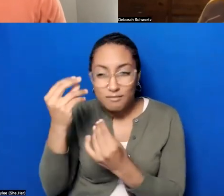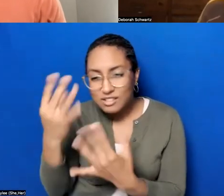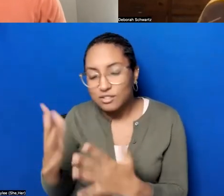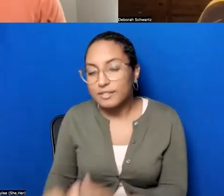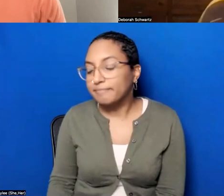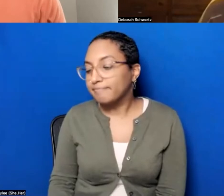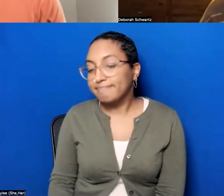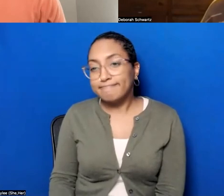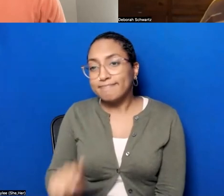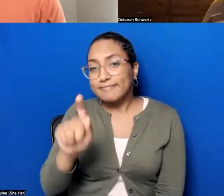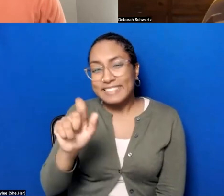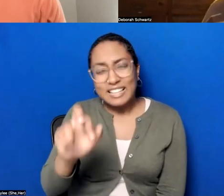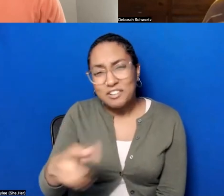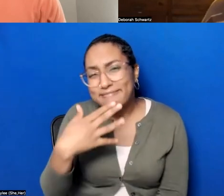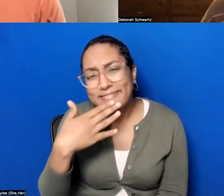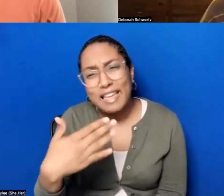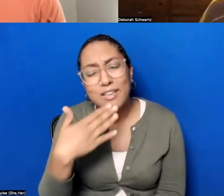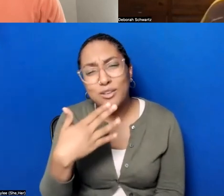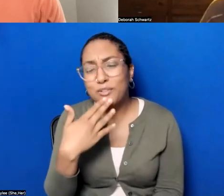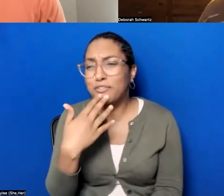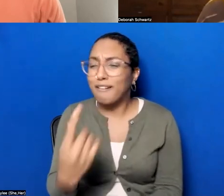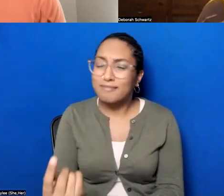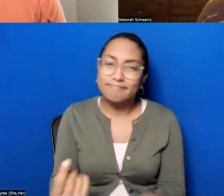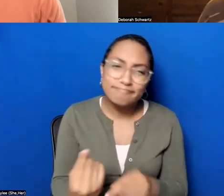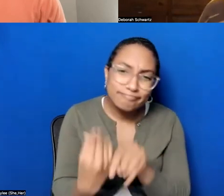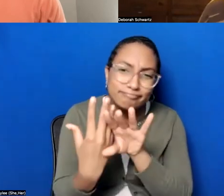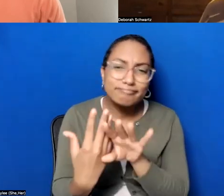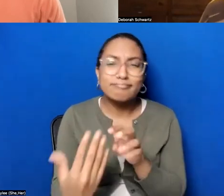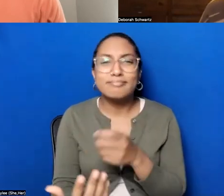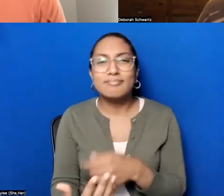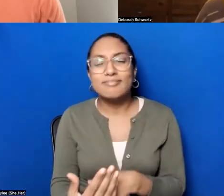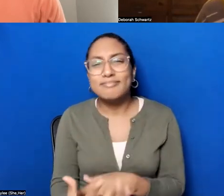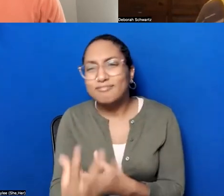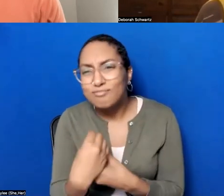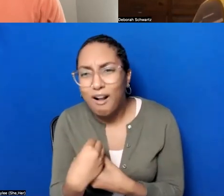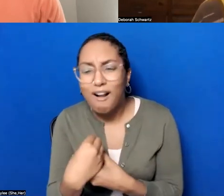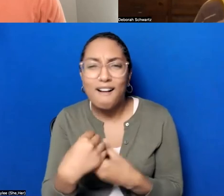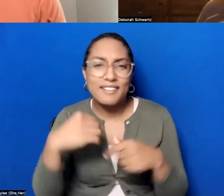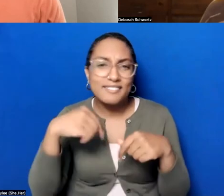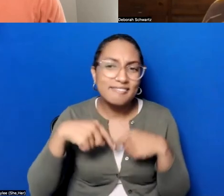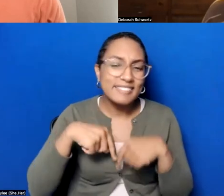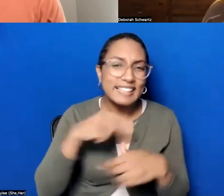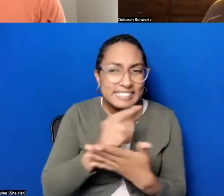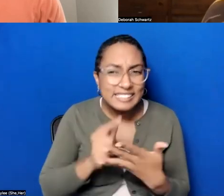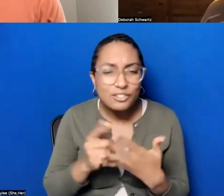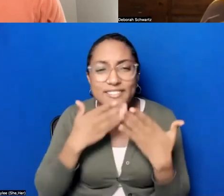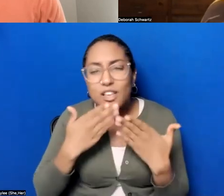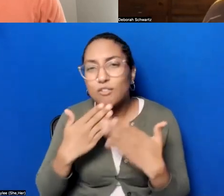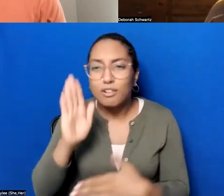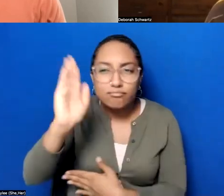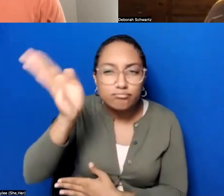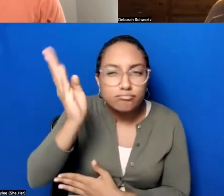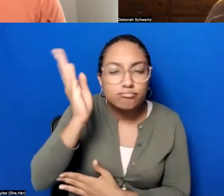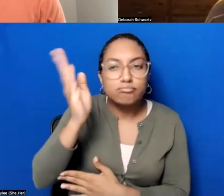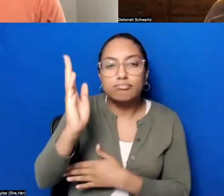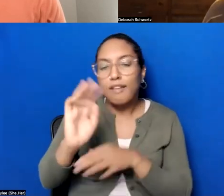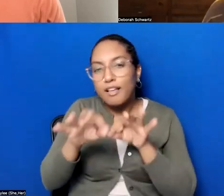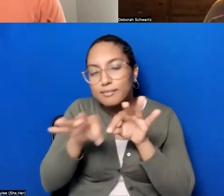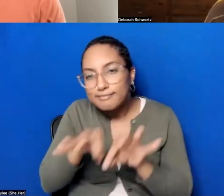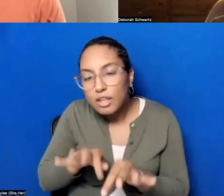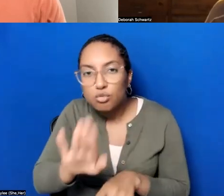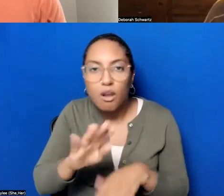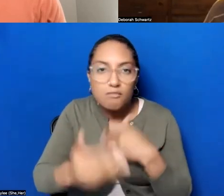it was really just a joy to listen to you describe your process and the importance of this work in,